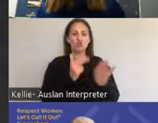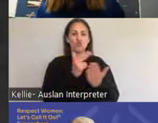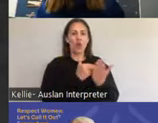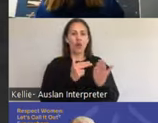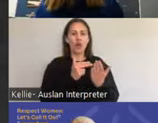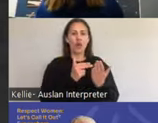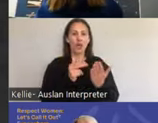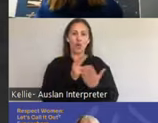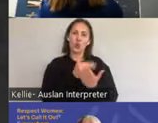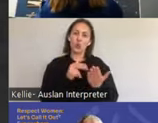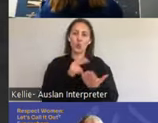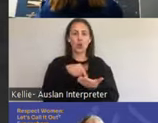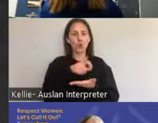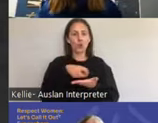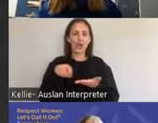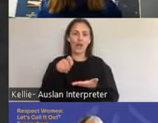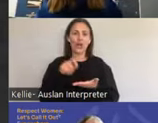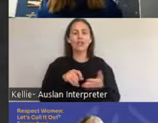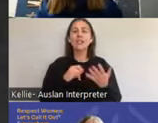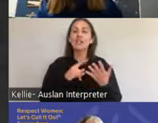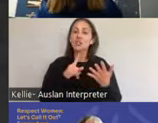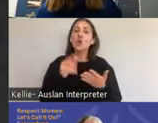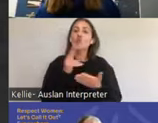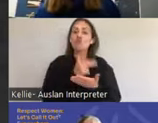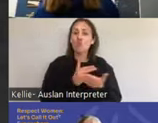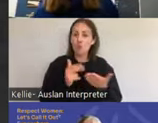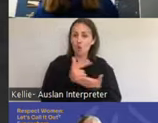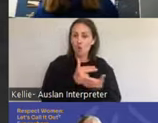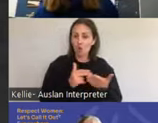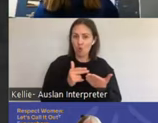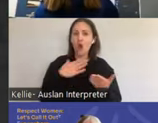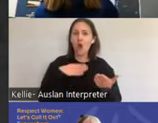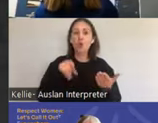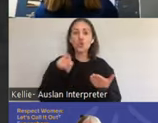this context but basically do some drawings and I would like you to draw a picture of the clitoris.